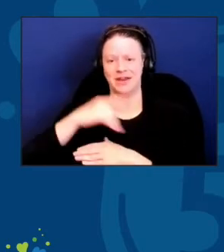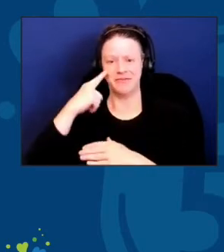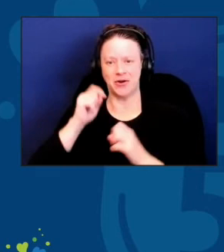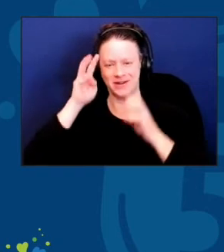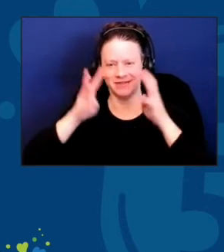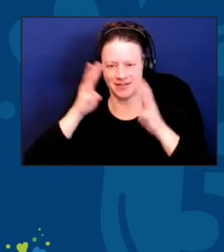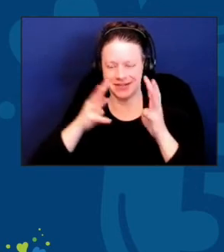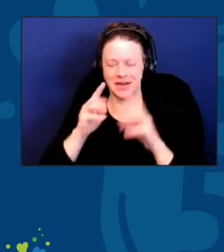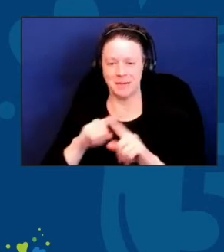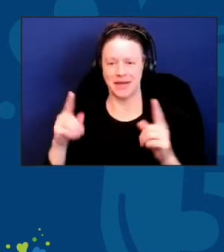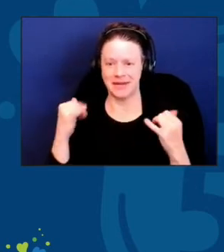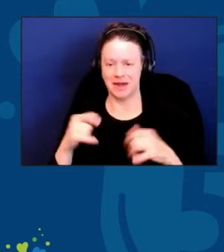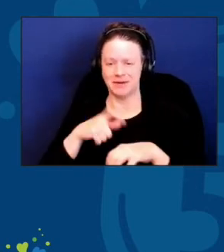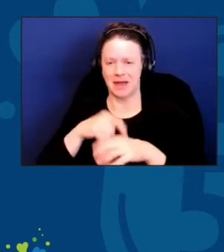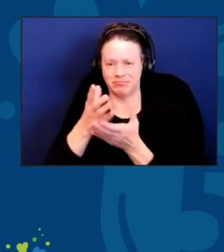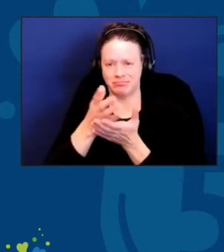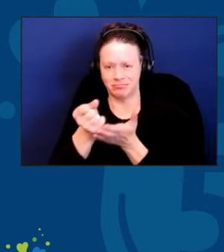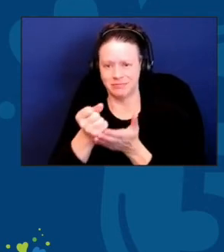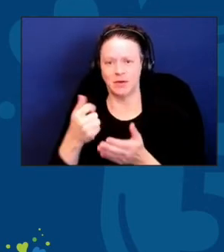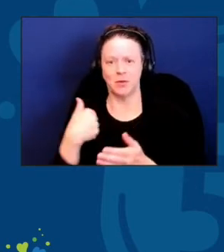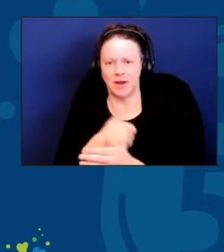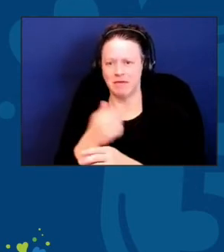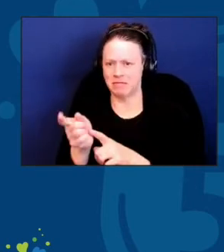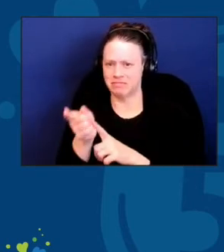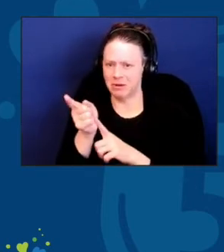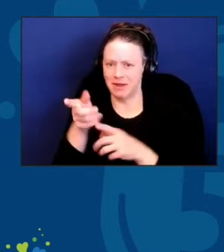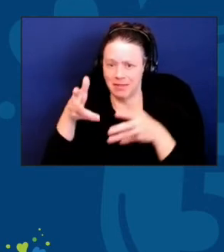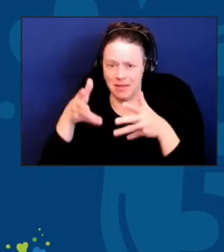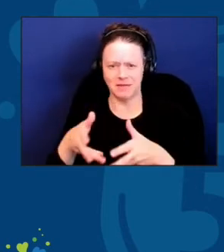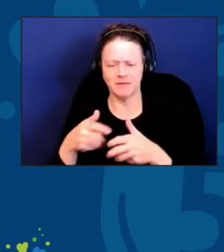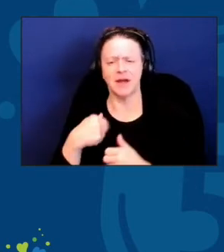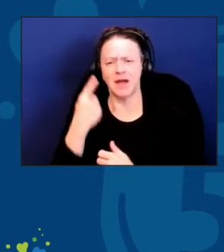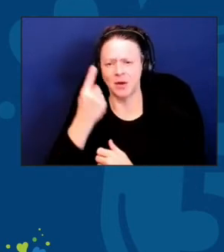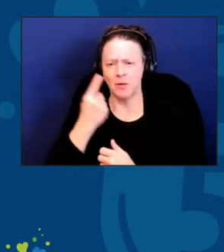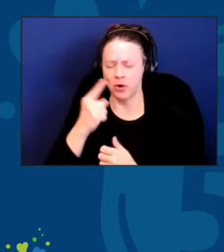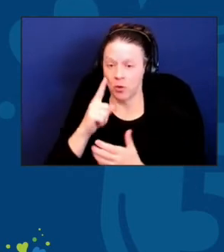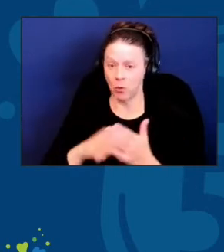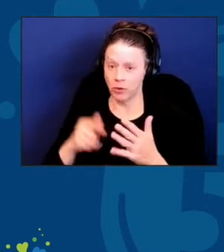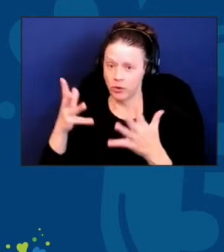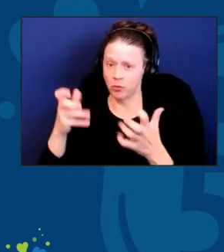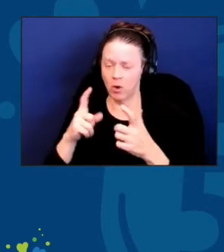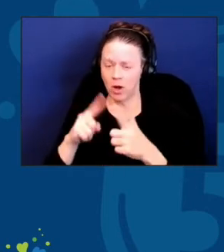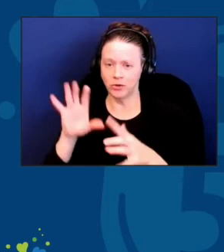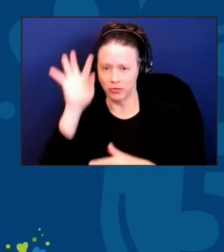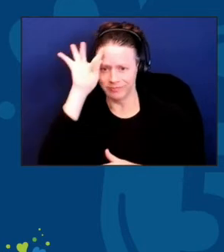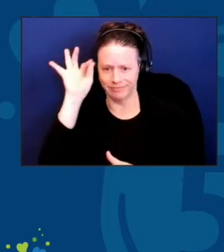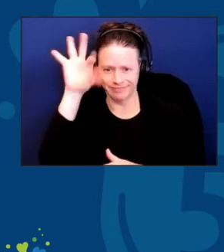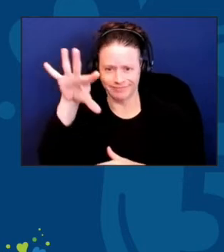and we just have a moment left. What would you like to leave these listeners with today?